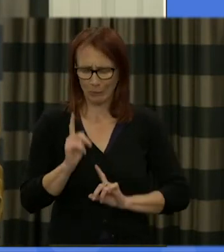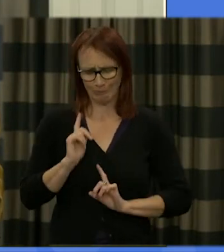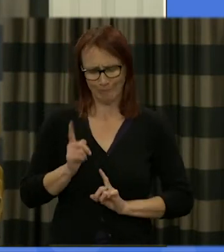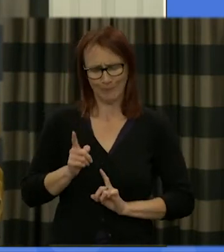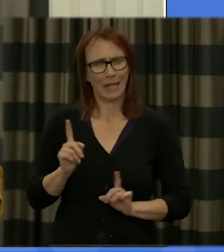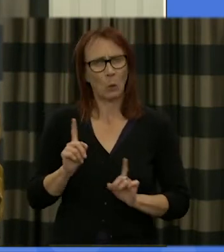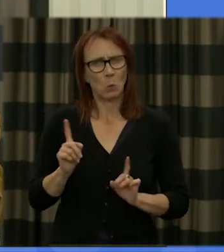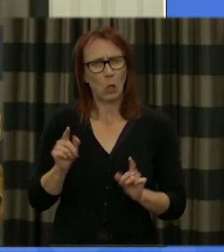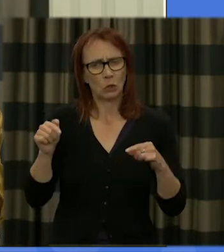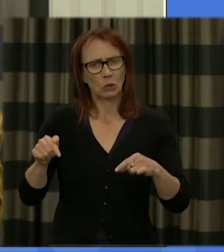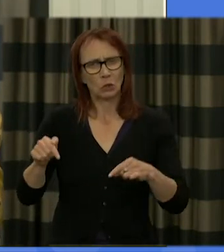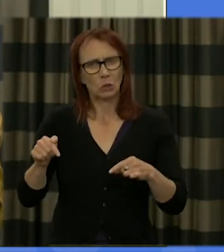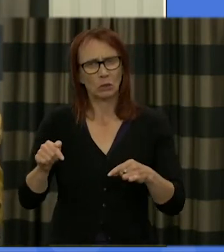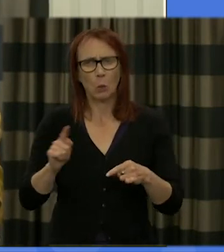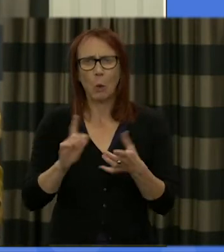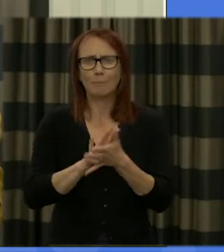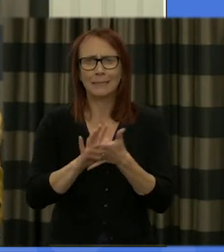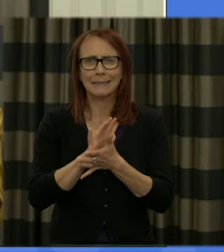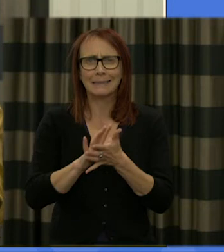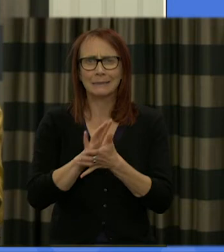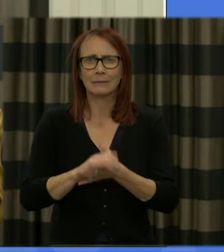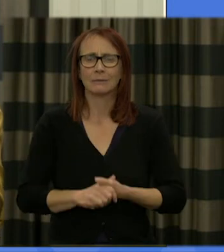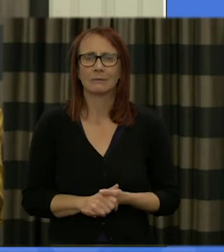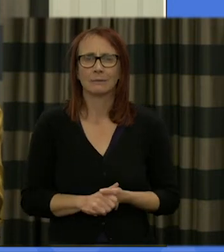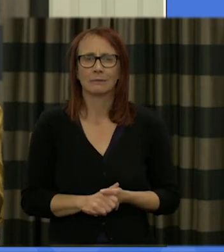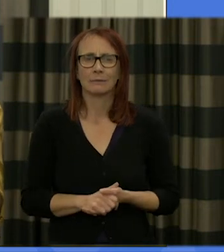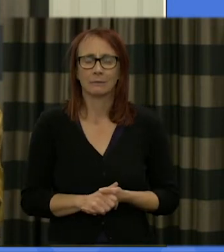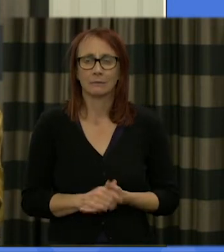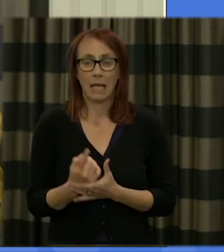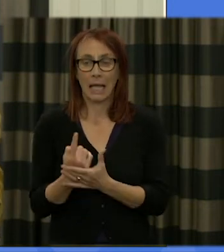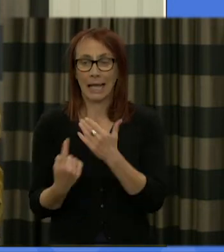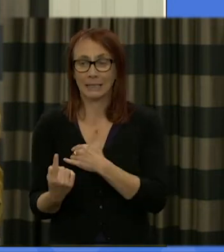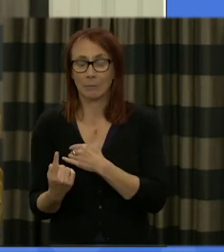the the ramifications of that as independence truly back on the agenda